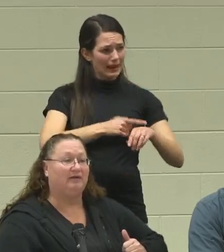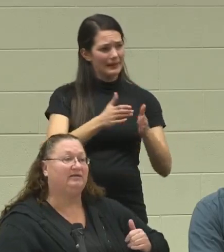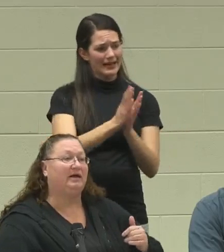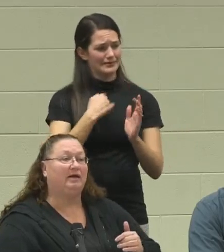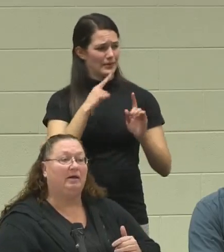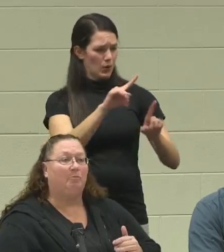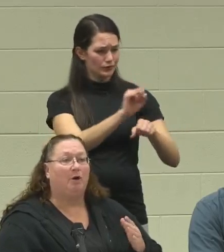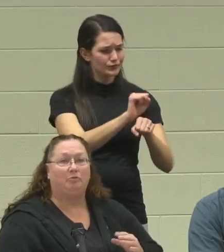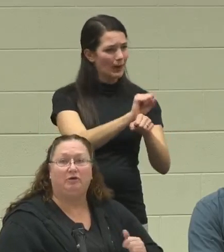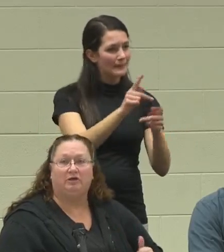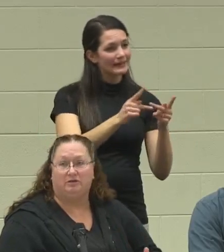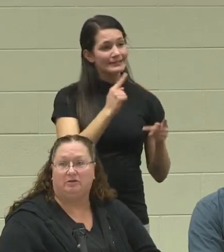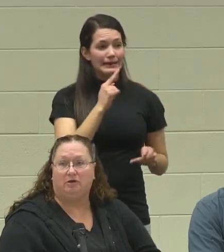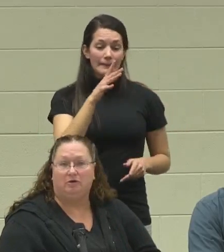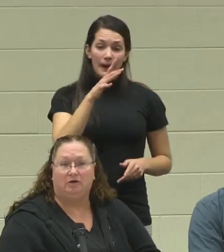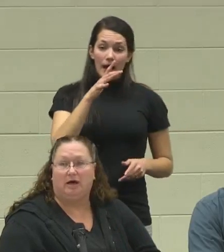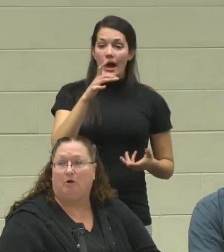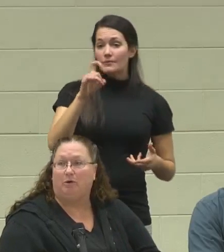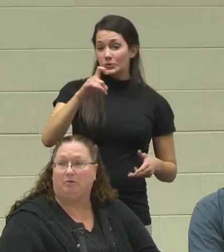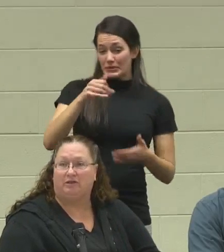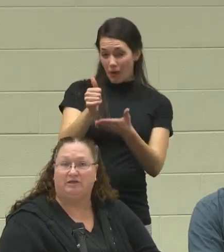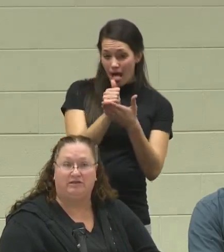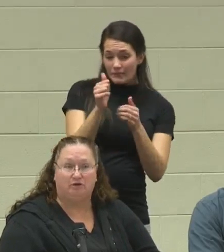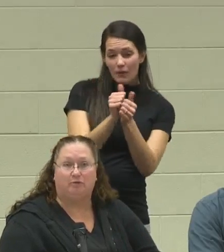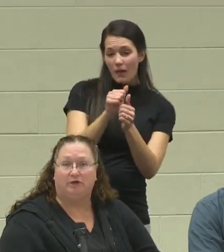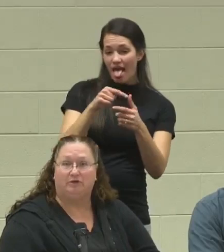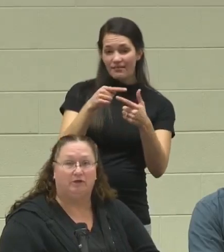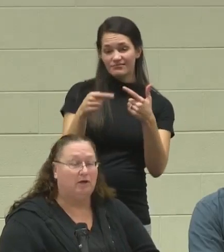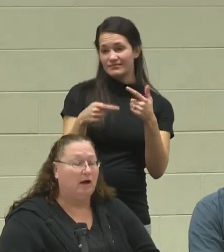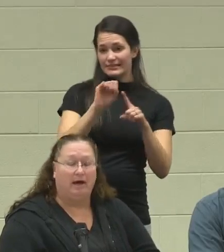and say, "Mom, you need to help me with this situation.